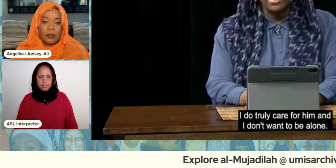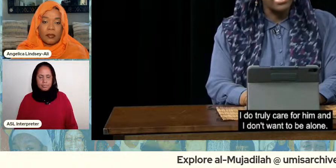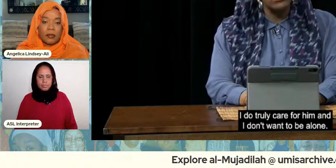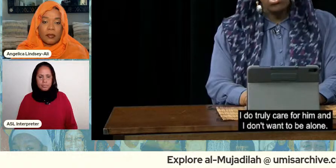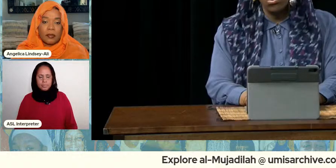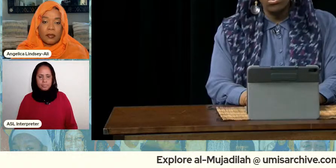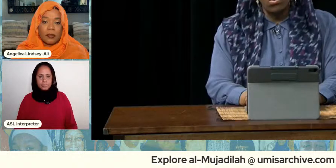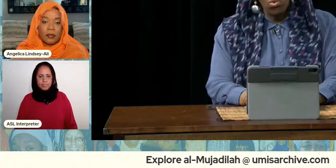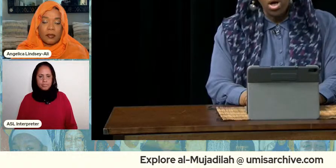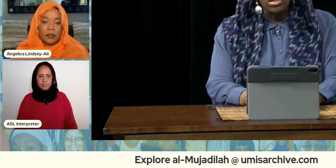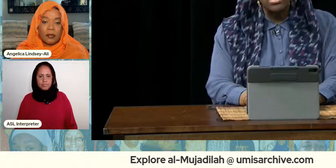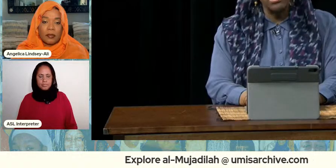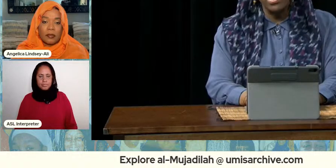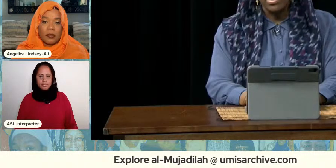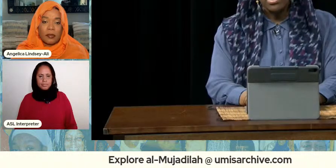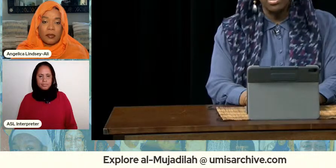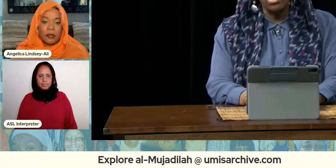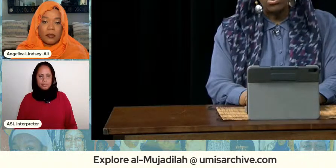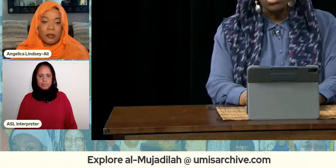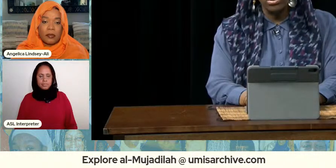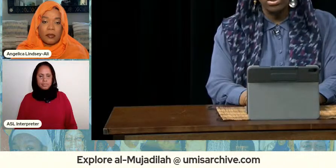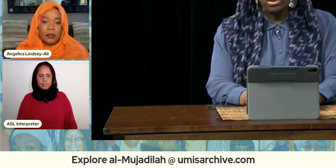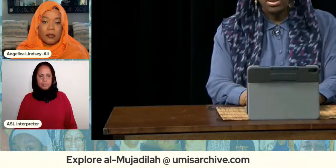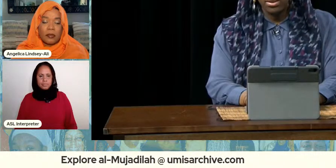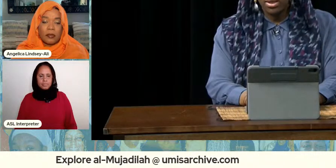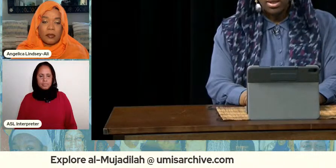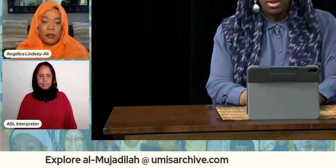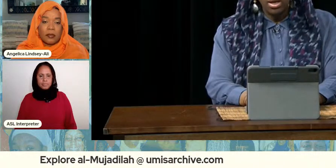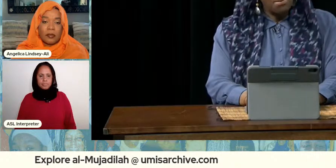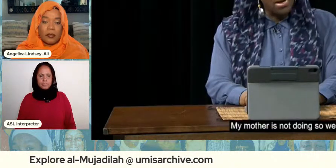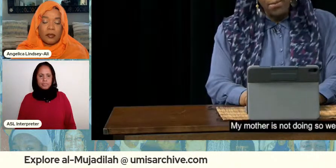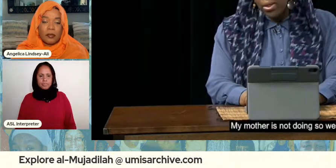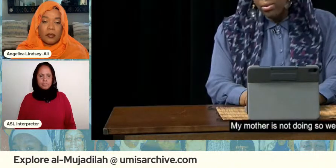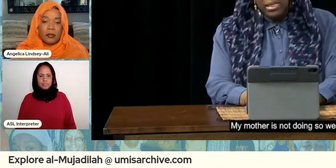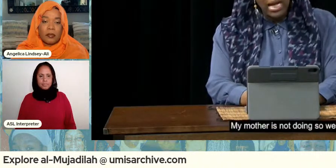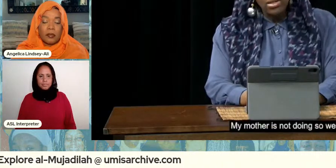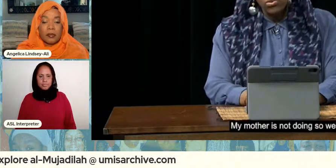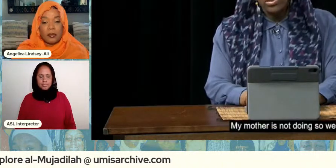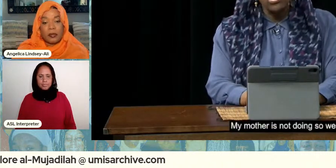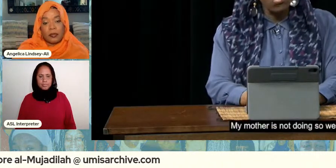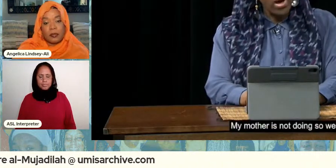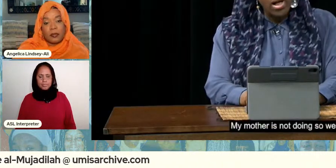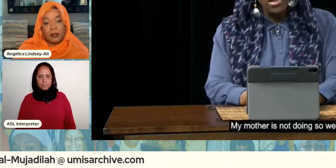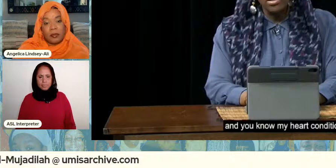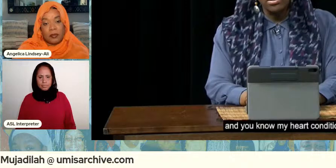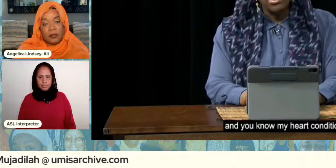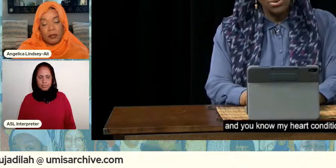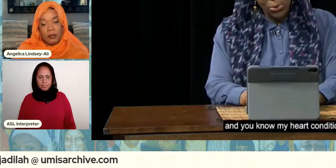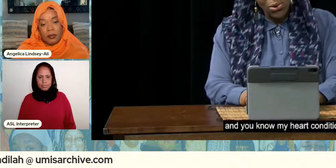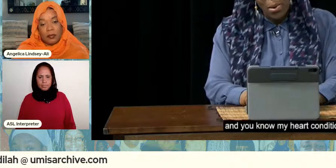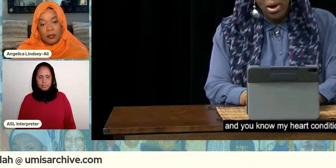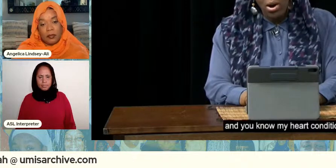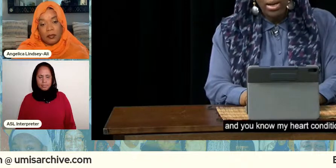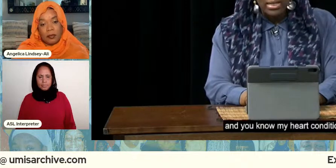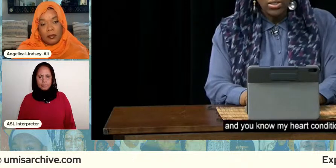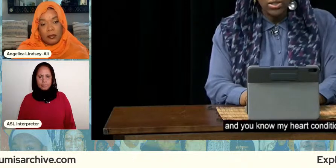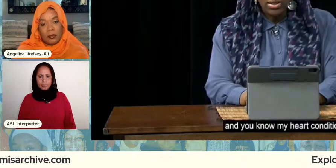and i don't want to be alone my mother is not doing so well and you know my heart condition